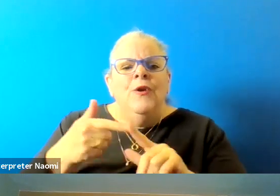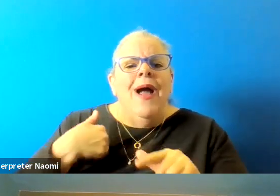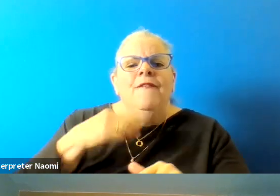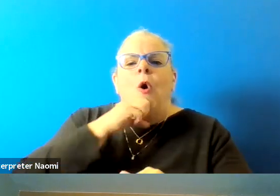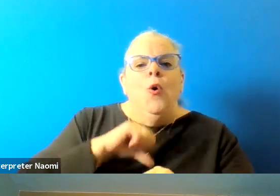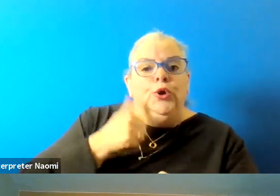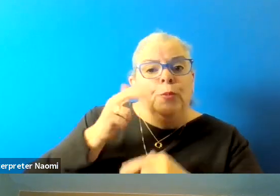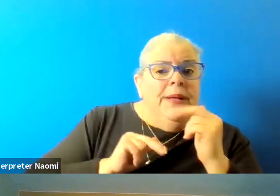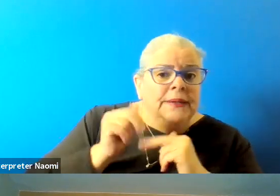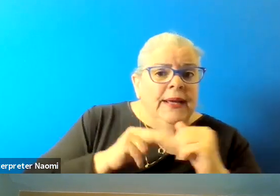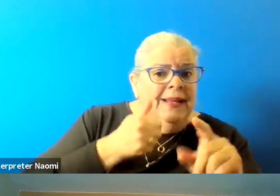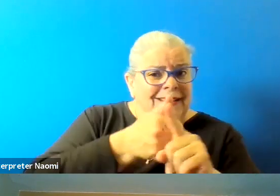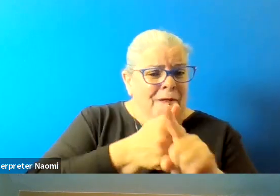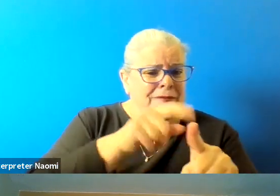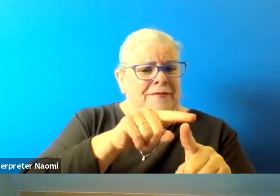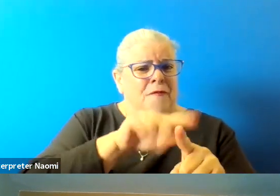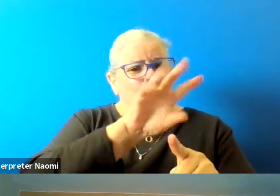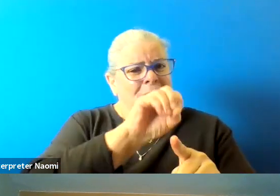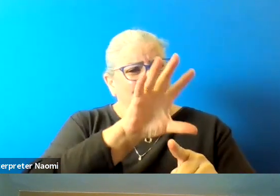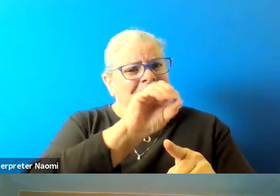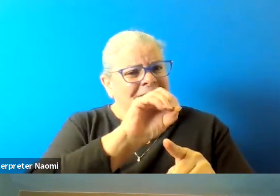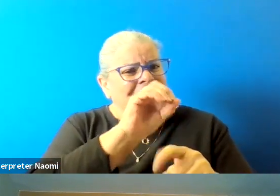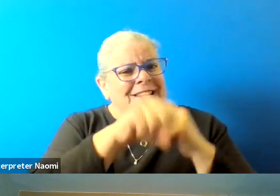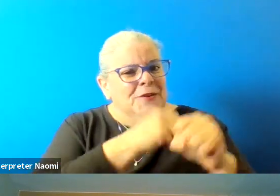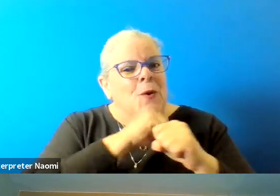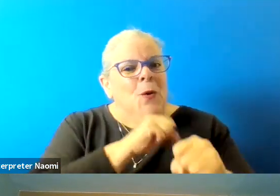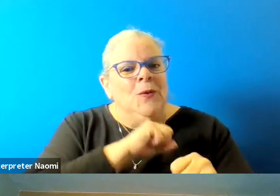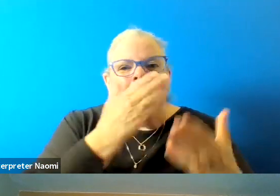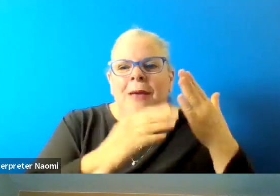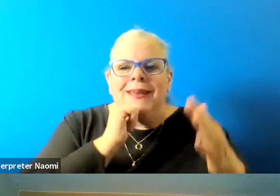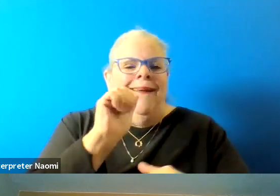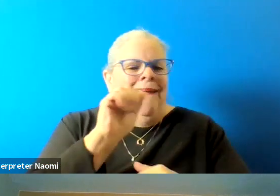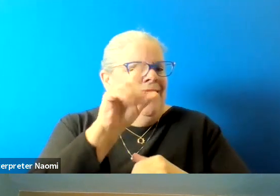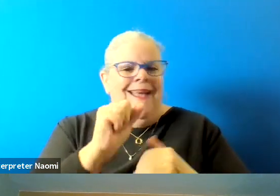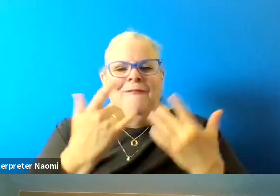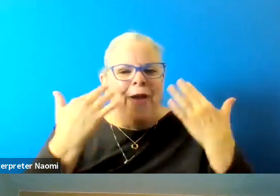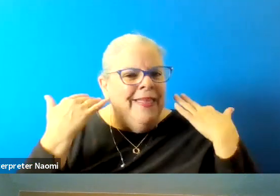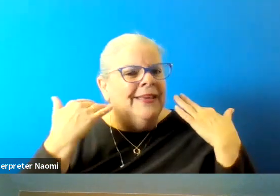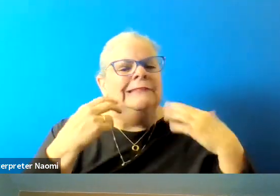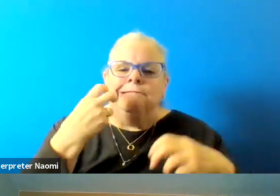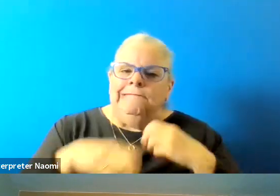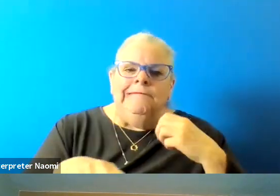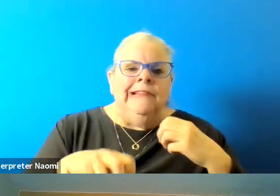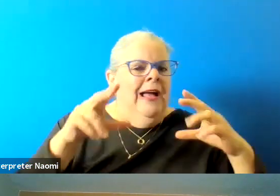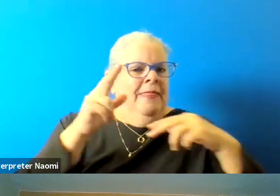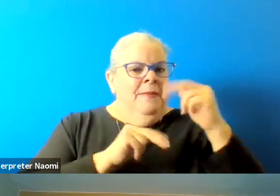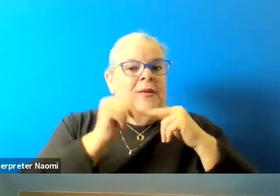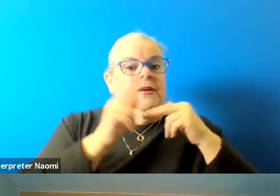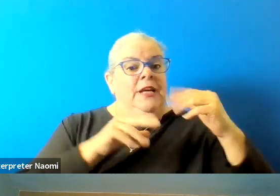that's 40 or 50 years old, for example, that may not be ADA friendly, and the building owner needs to make an adjustment